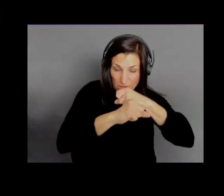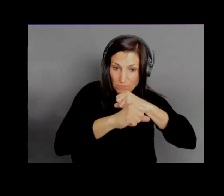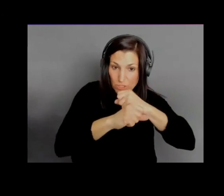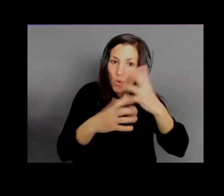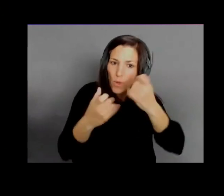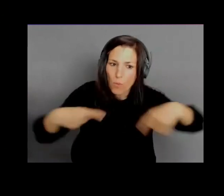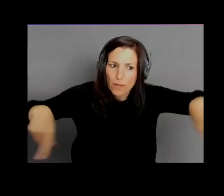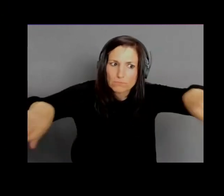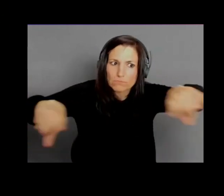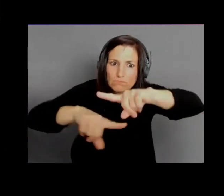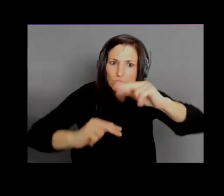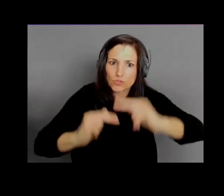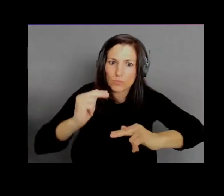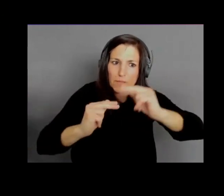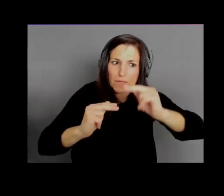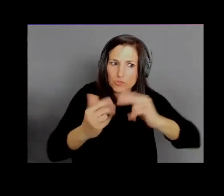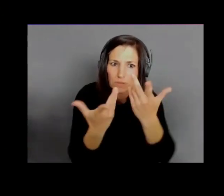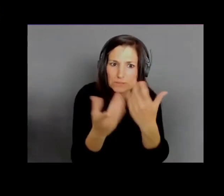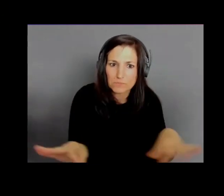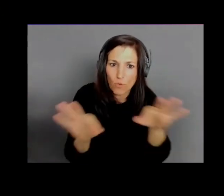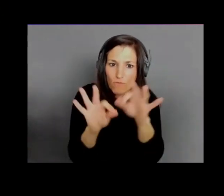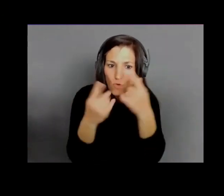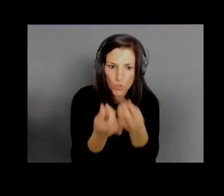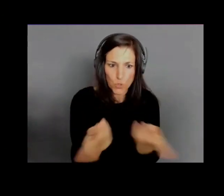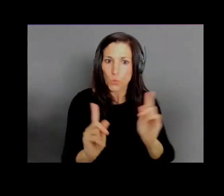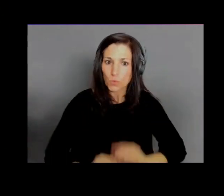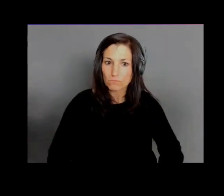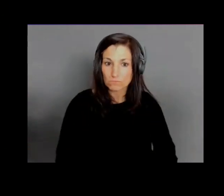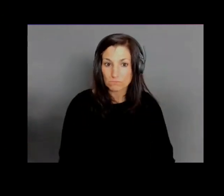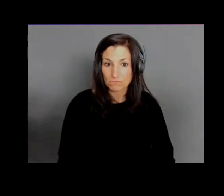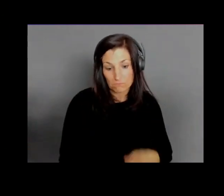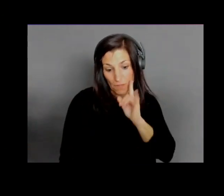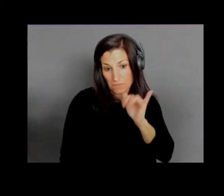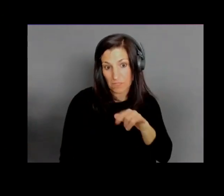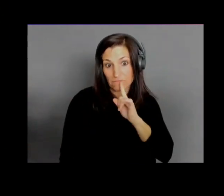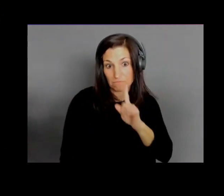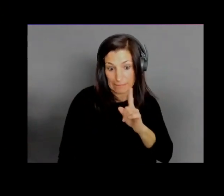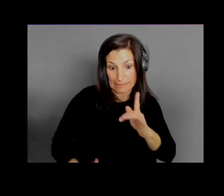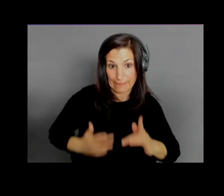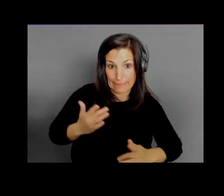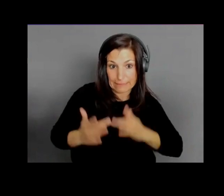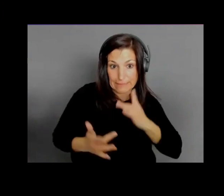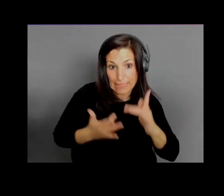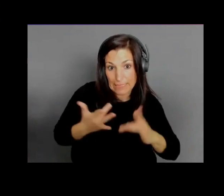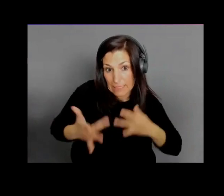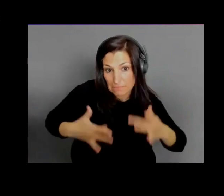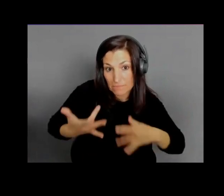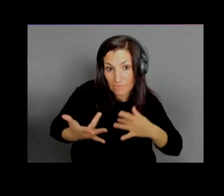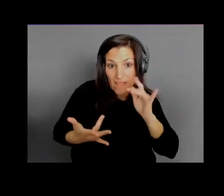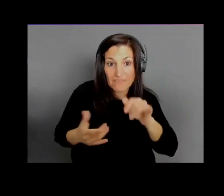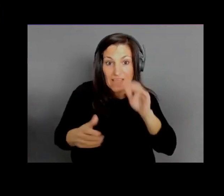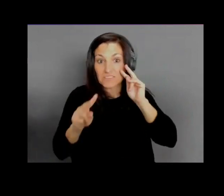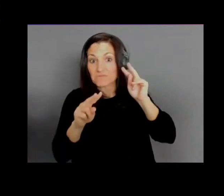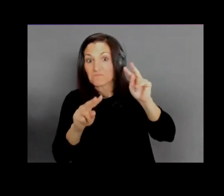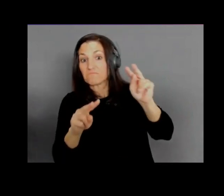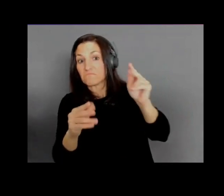and I think that's just super exciting, and I think that's kind of the future of end-to-end encryption in the enterprise. No, I agree with you.